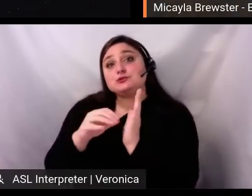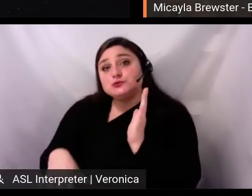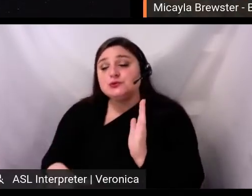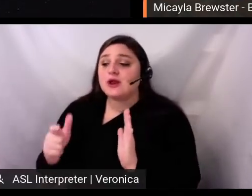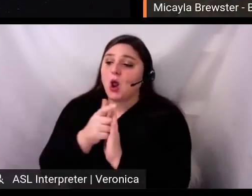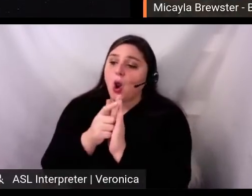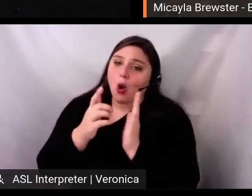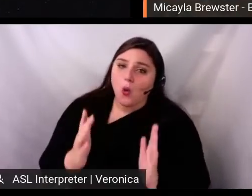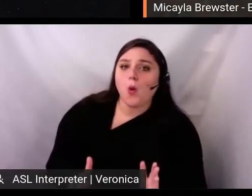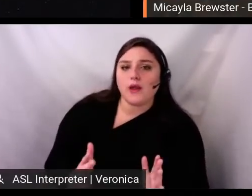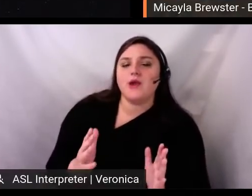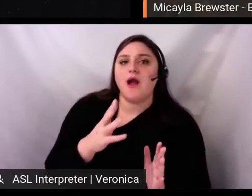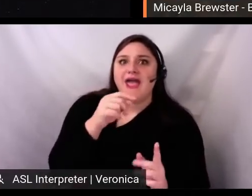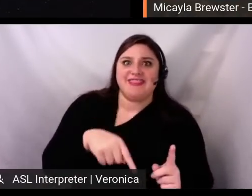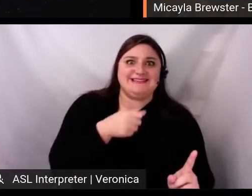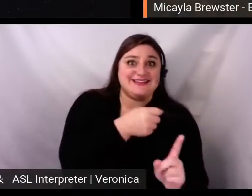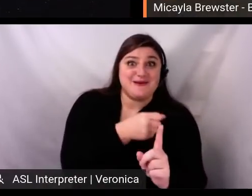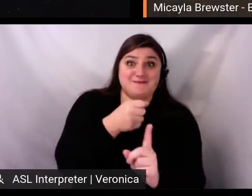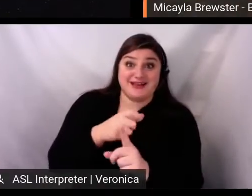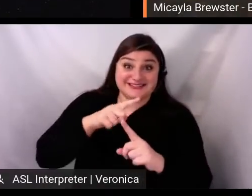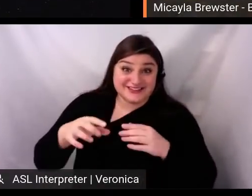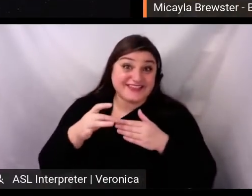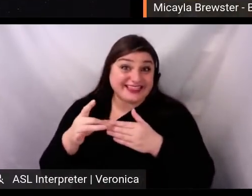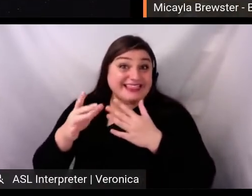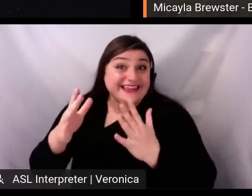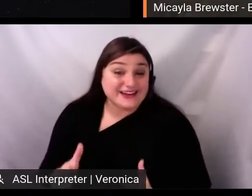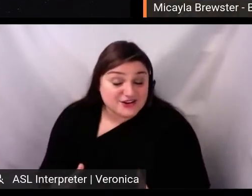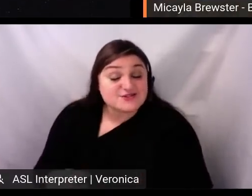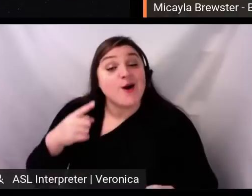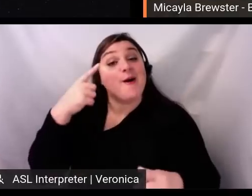directly affected leaders. And then, marketers, like myself.